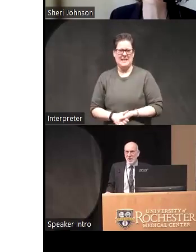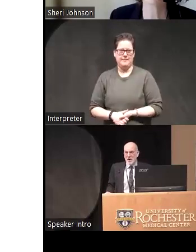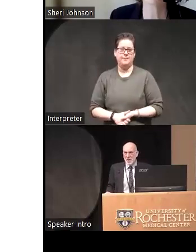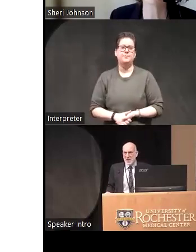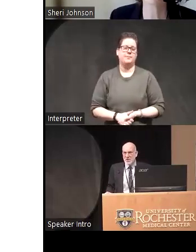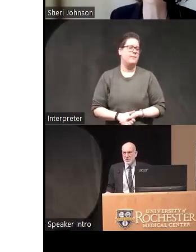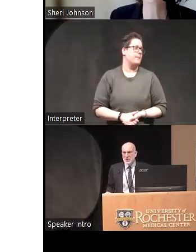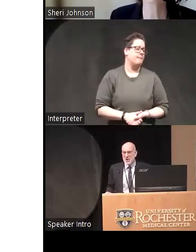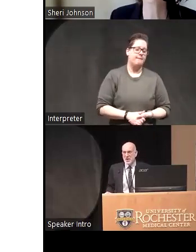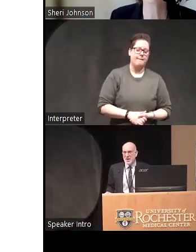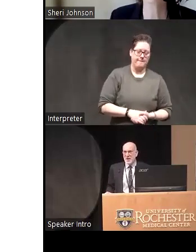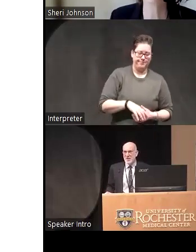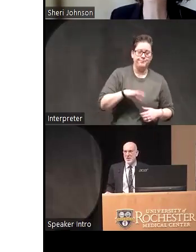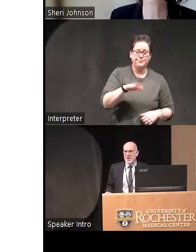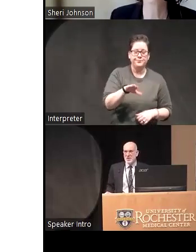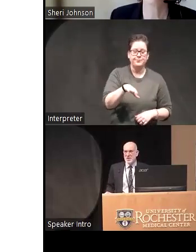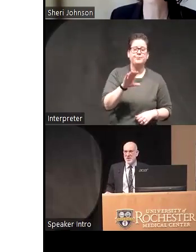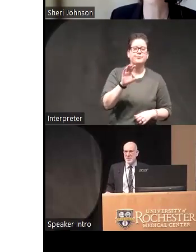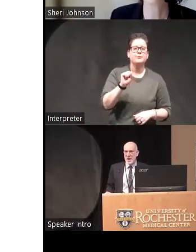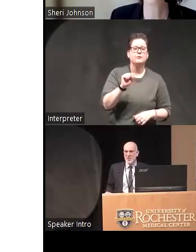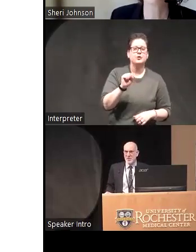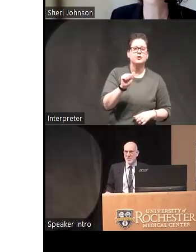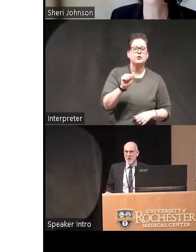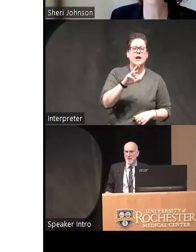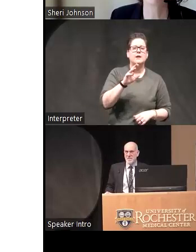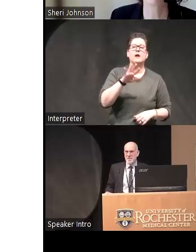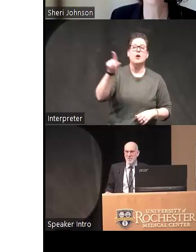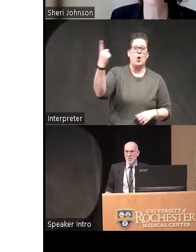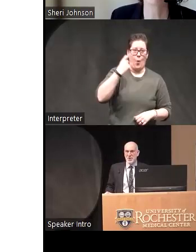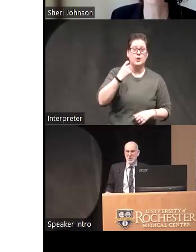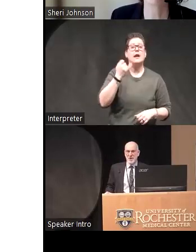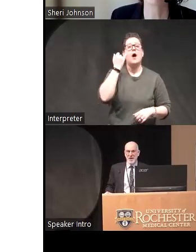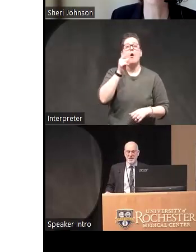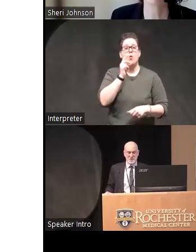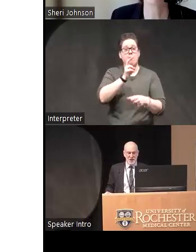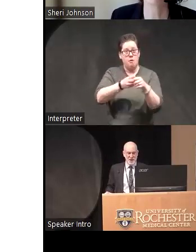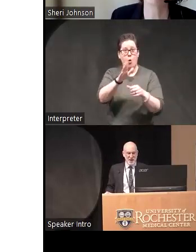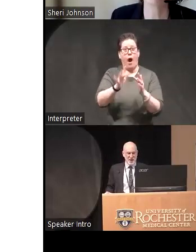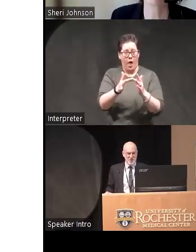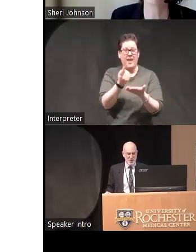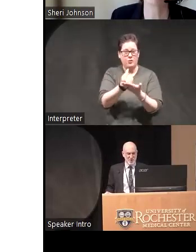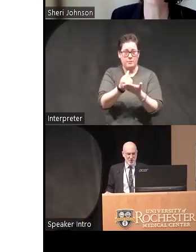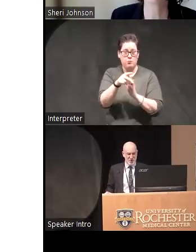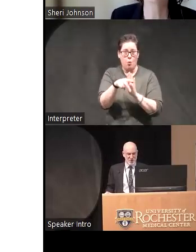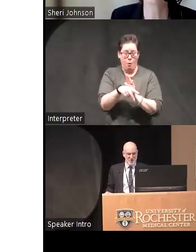okay so Sherry the question is about uh for people participating in the online treatment protocols